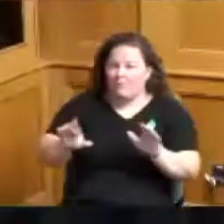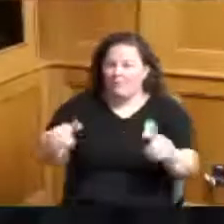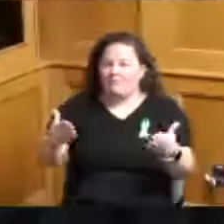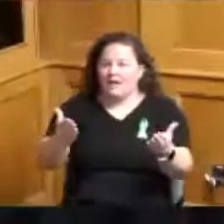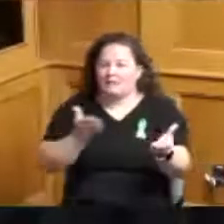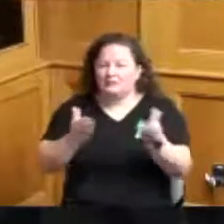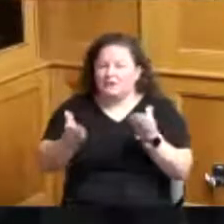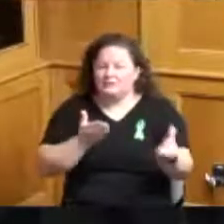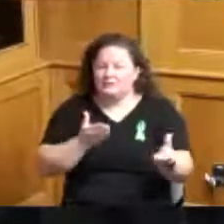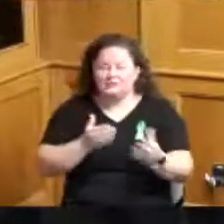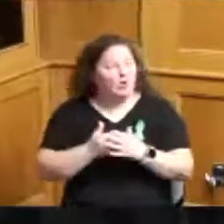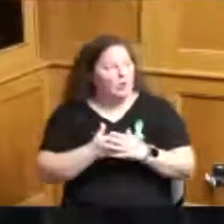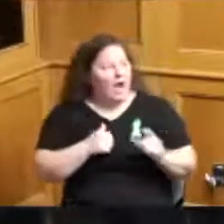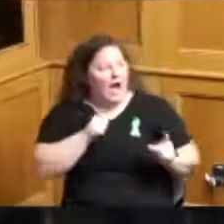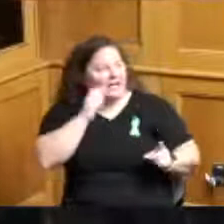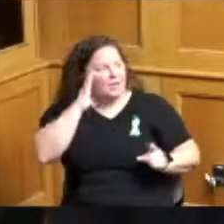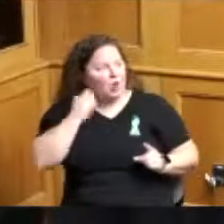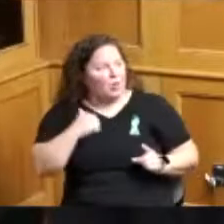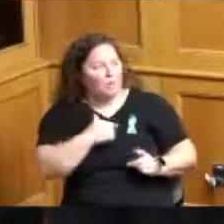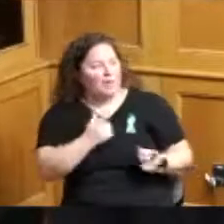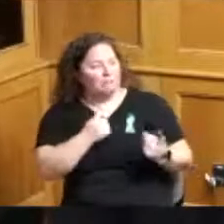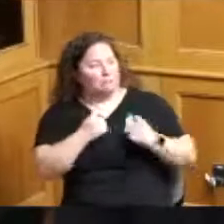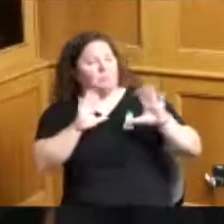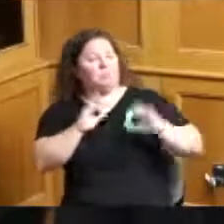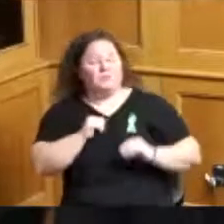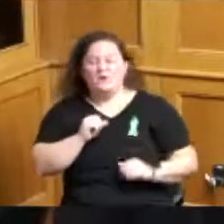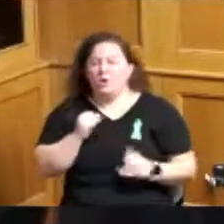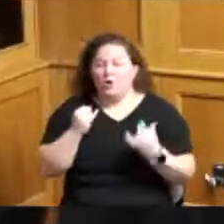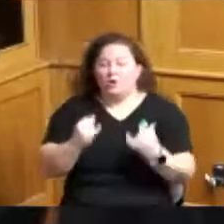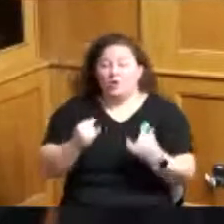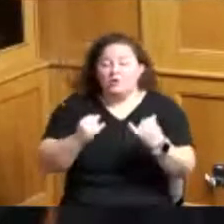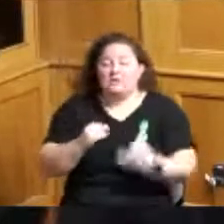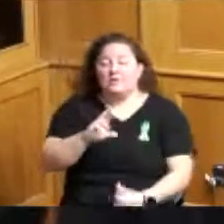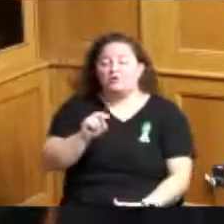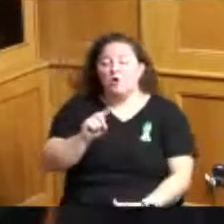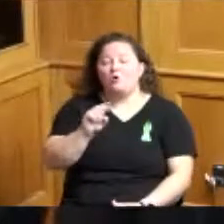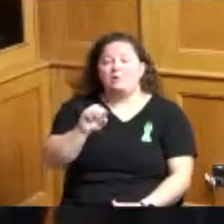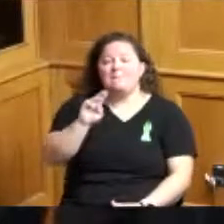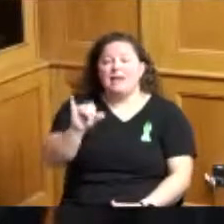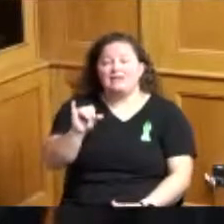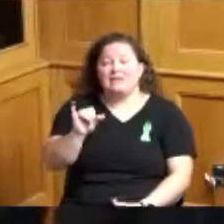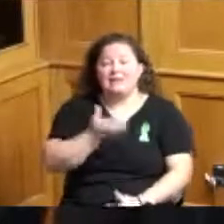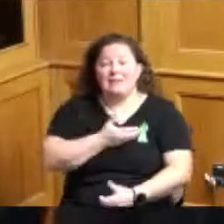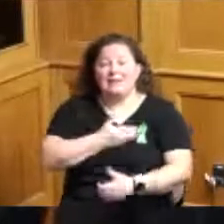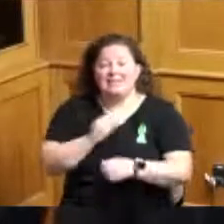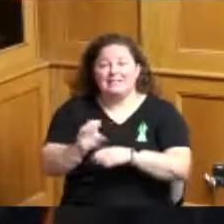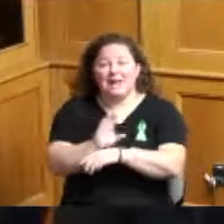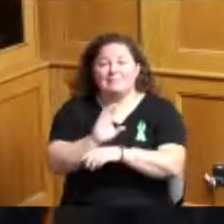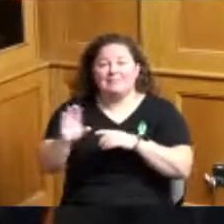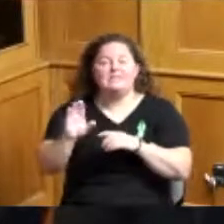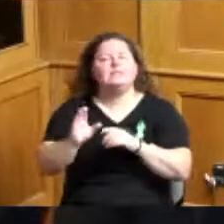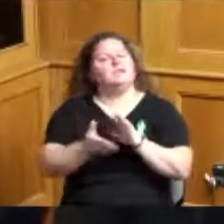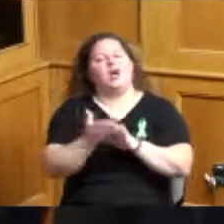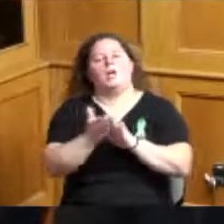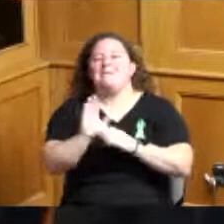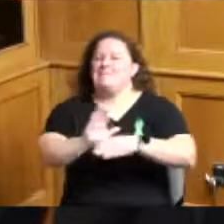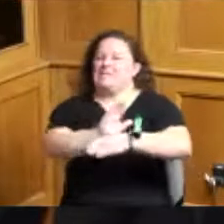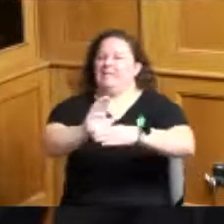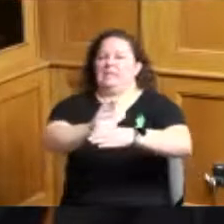questions so currently Rosemary's Babies company operates in a business capacity but we are working